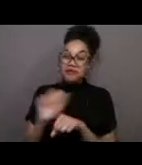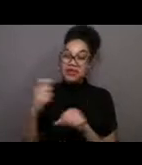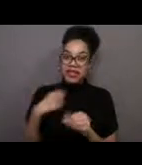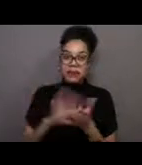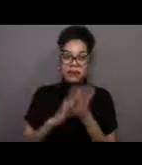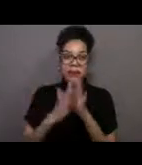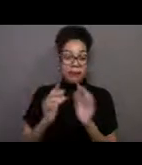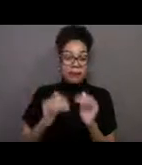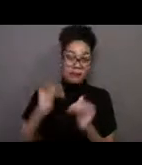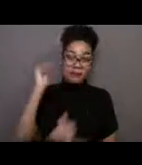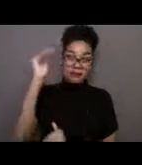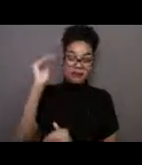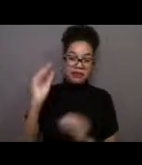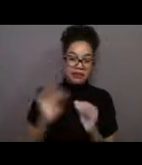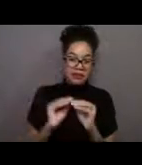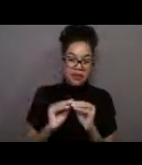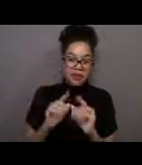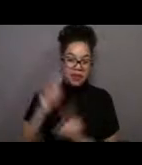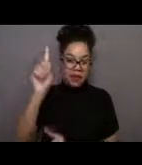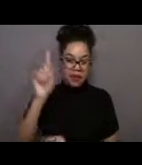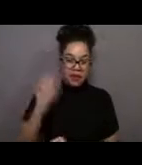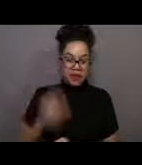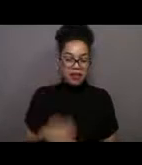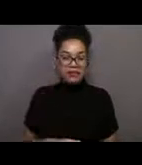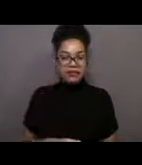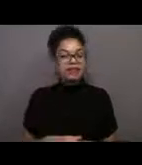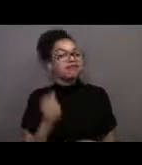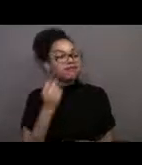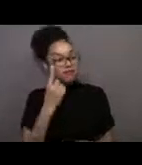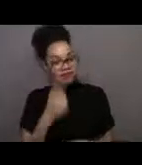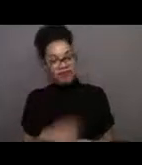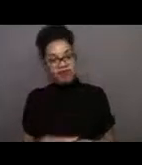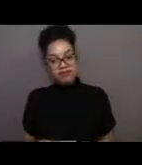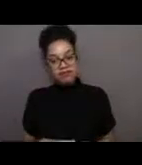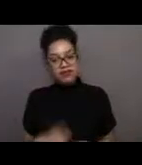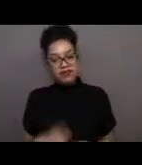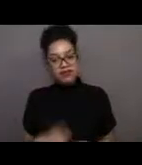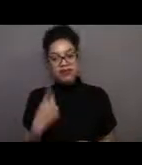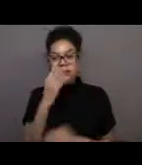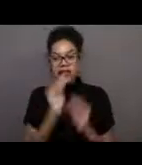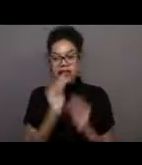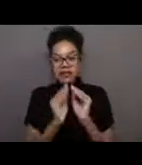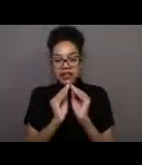[Nicole] Got it. All right. Well, I have to make a minor correction. I mispronounced someone's name.